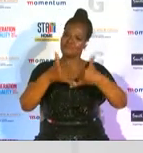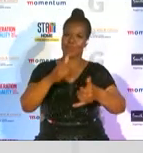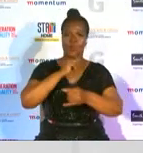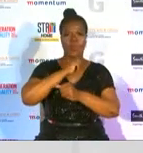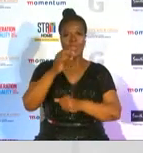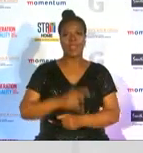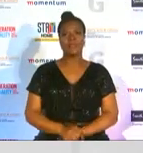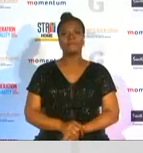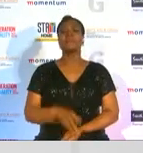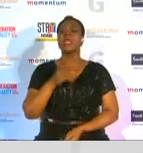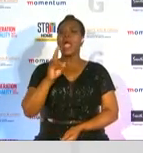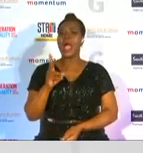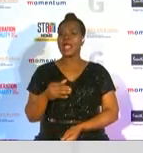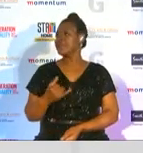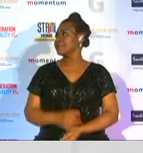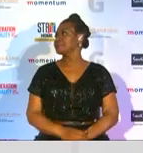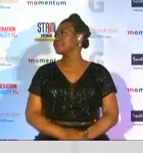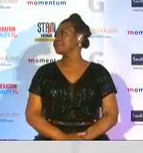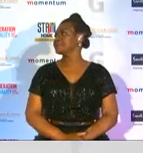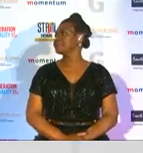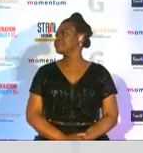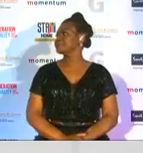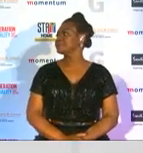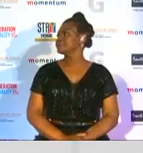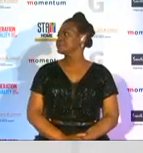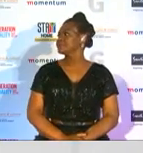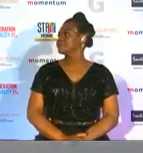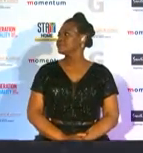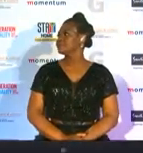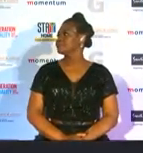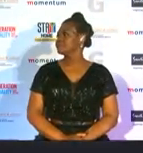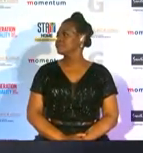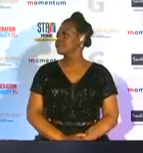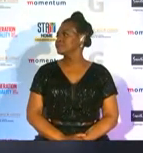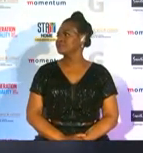tangentia momentum g sports awards judge